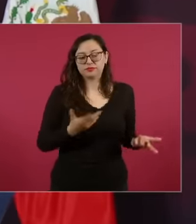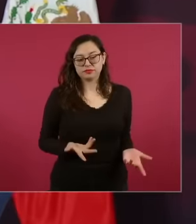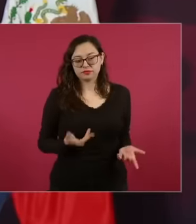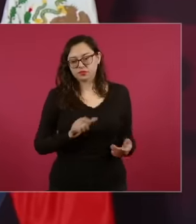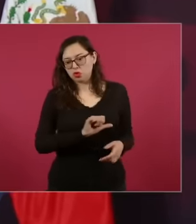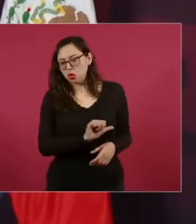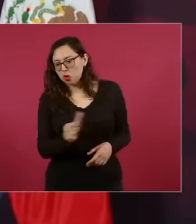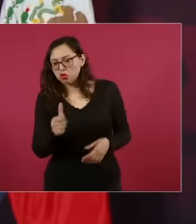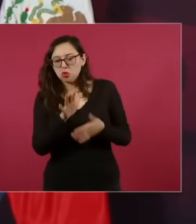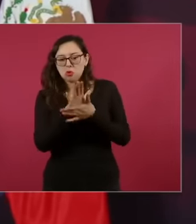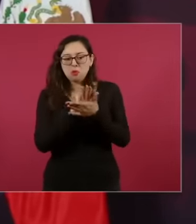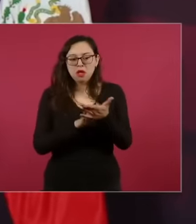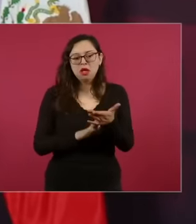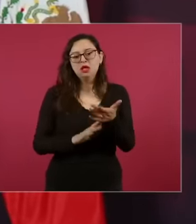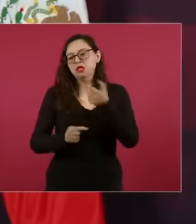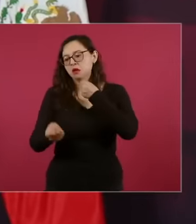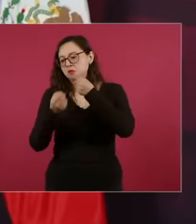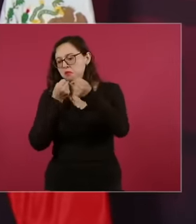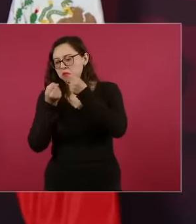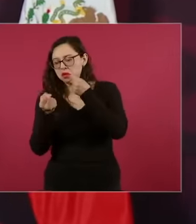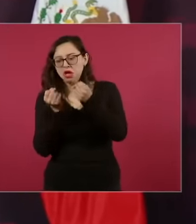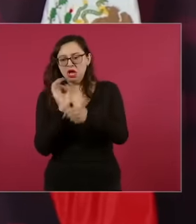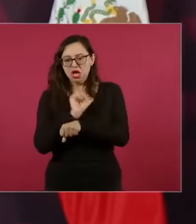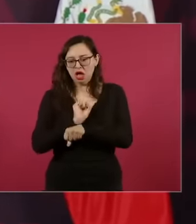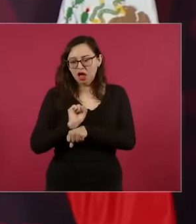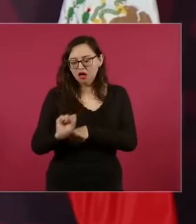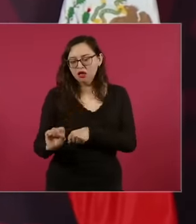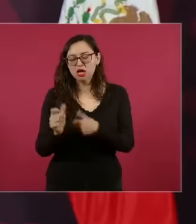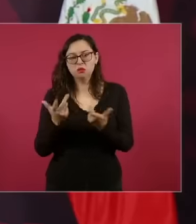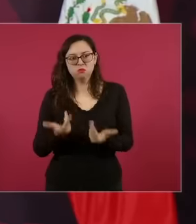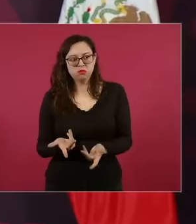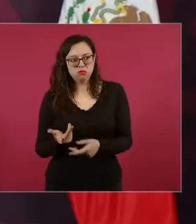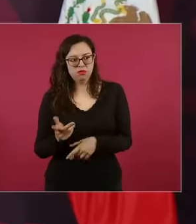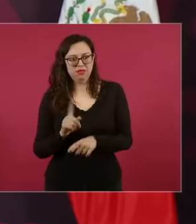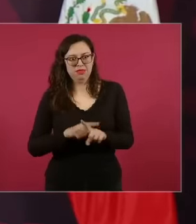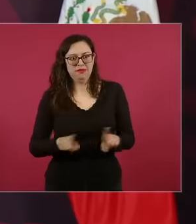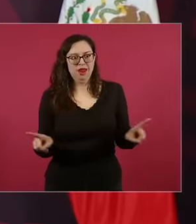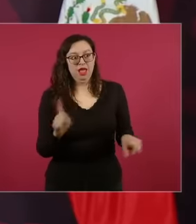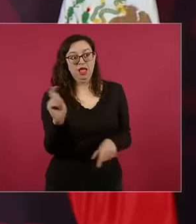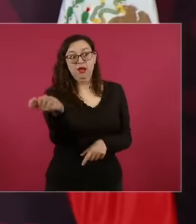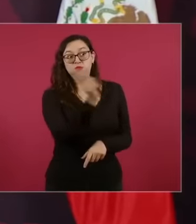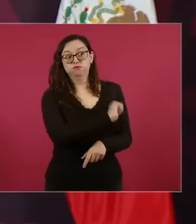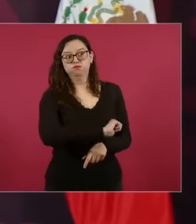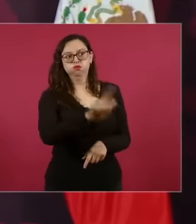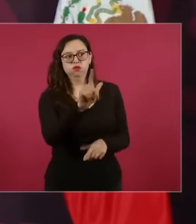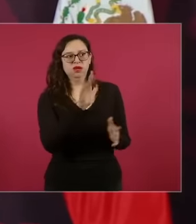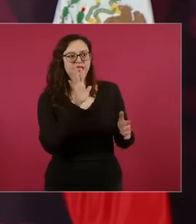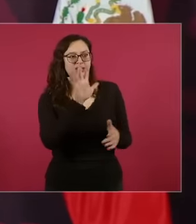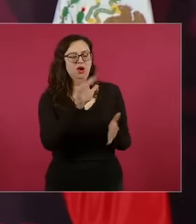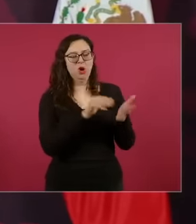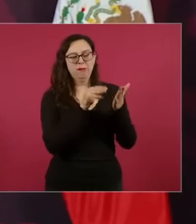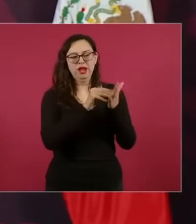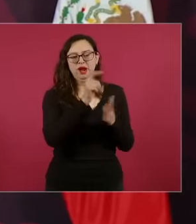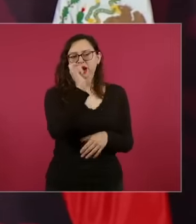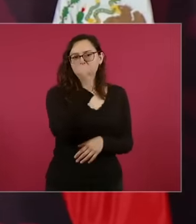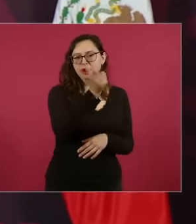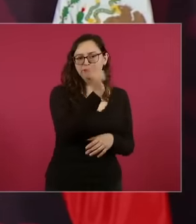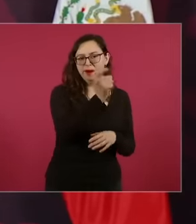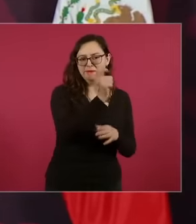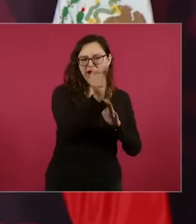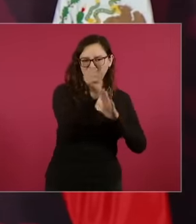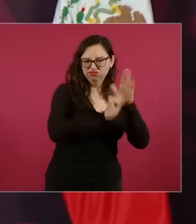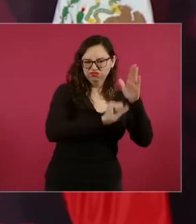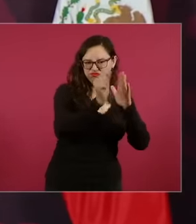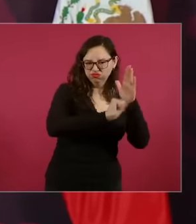who can earn 5 million pesos per month, the same in the judiciary there are